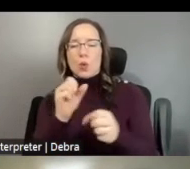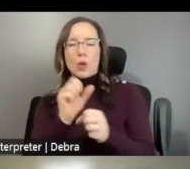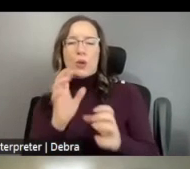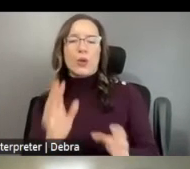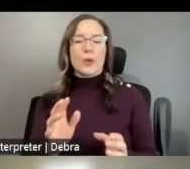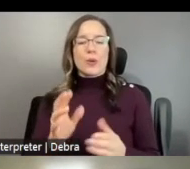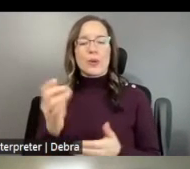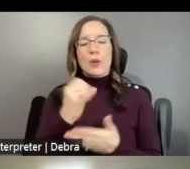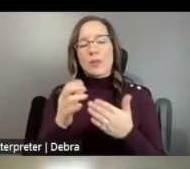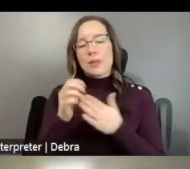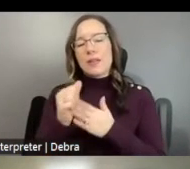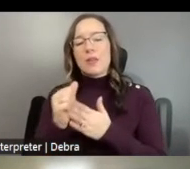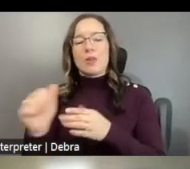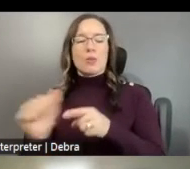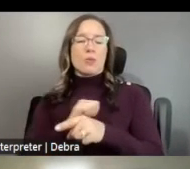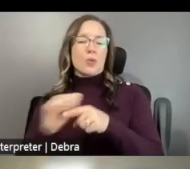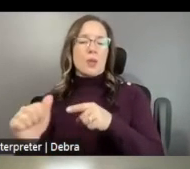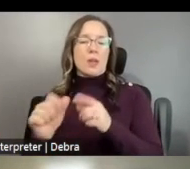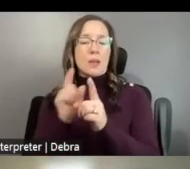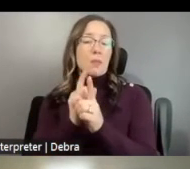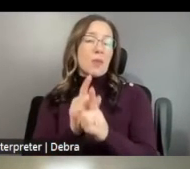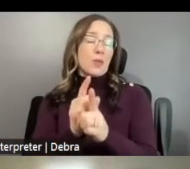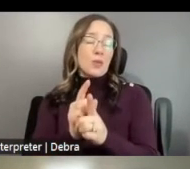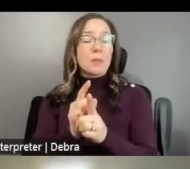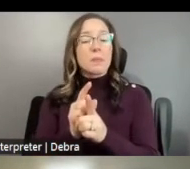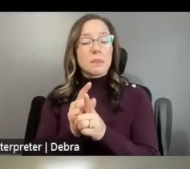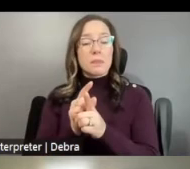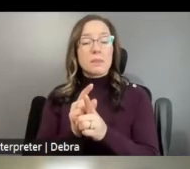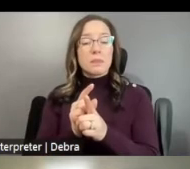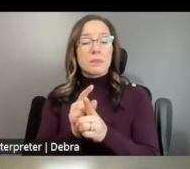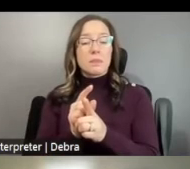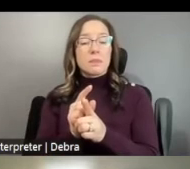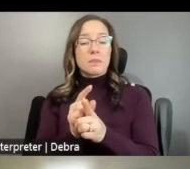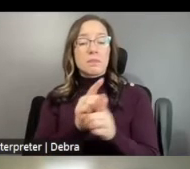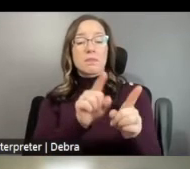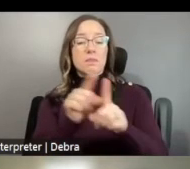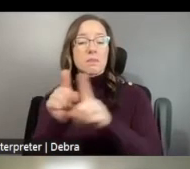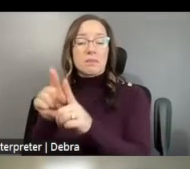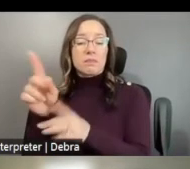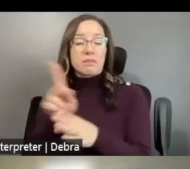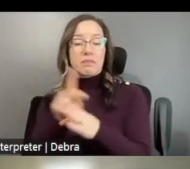LEADERSHIP TRAINING AND MENTORSHIP PROGRAMS AS WELL AS PROFESSIONAL DEVELOPMENT SERVICES FOR